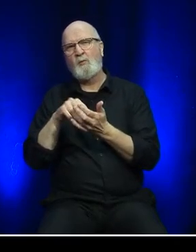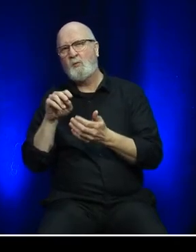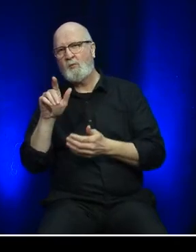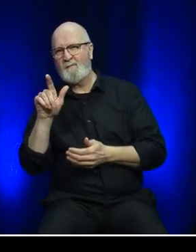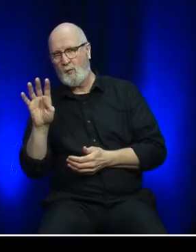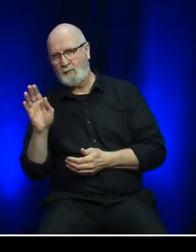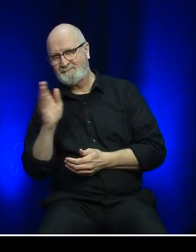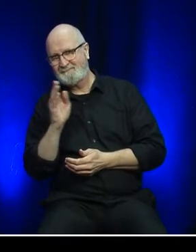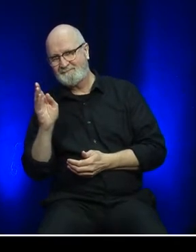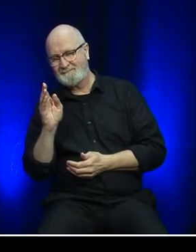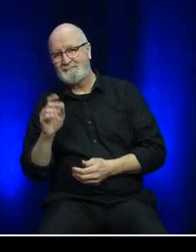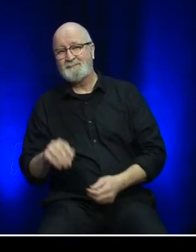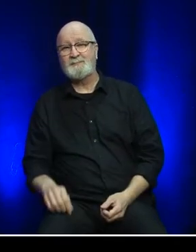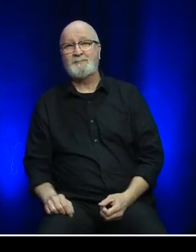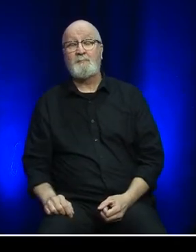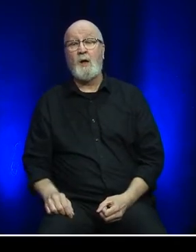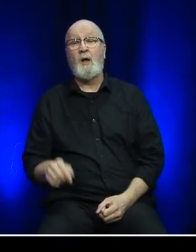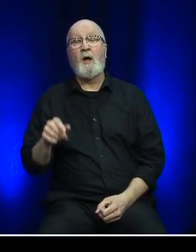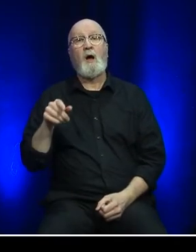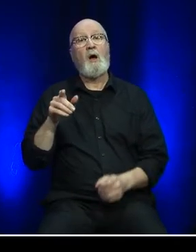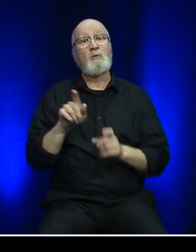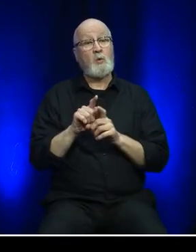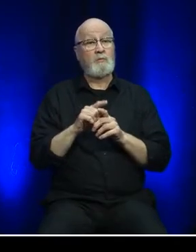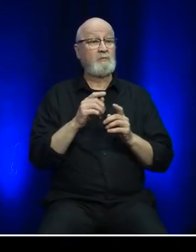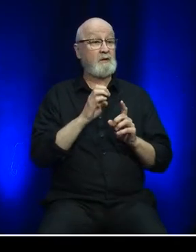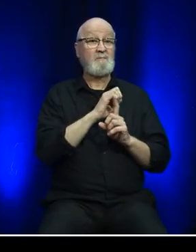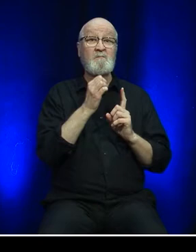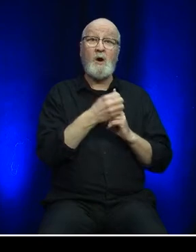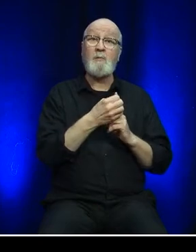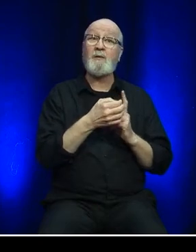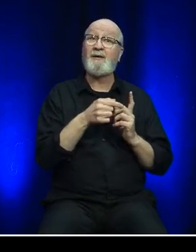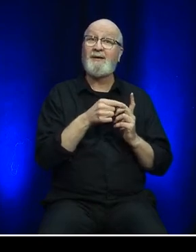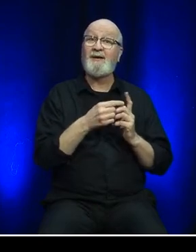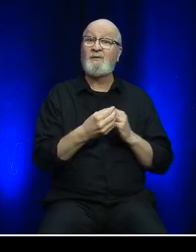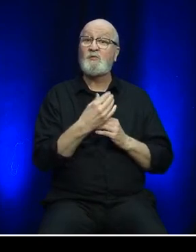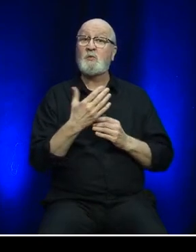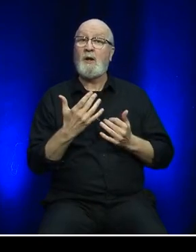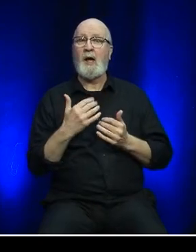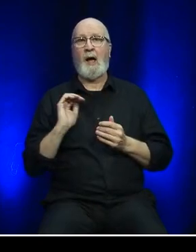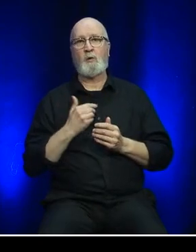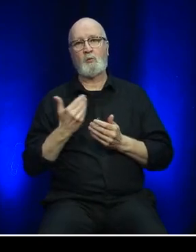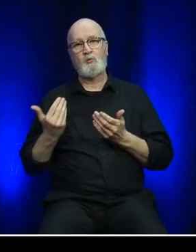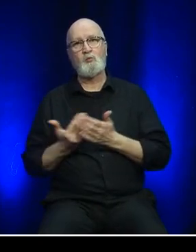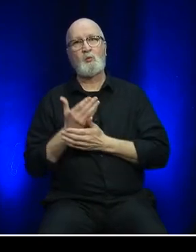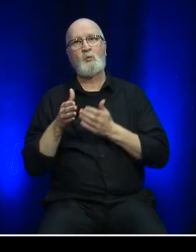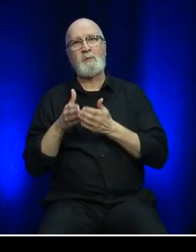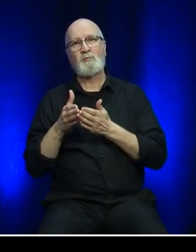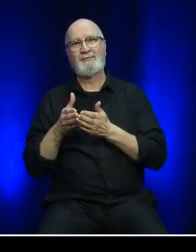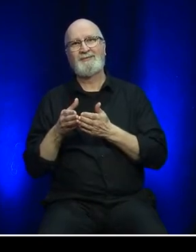Environmental considerations also played a major role in the design of our new vessel. As the vessel is designed with green